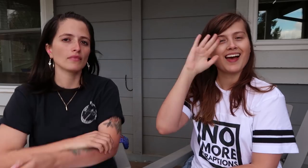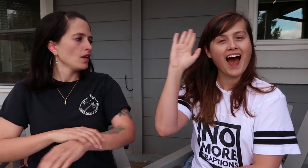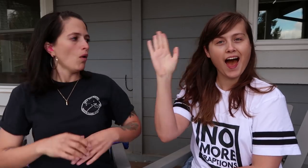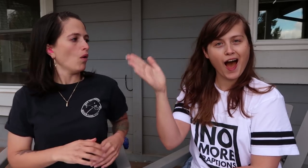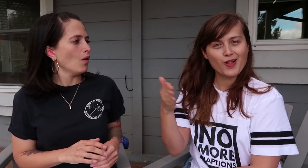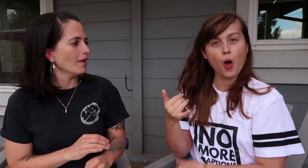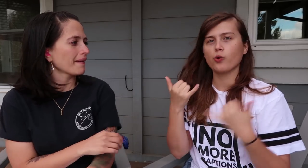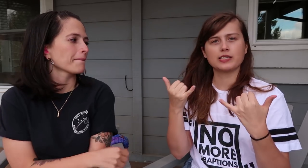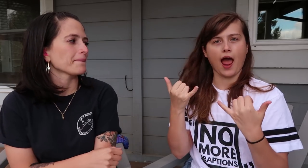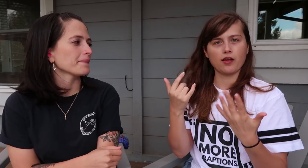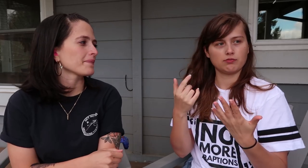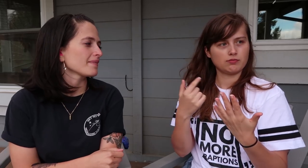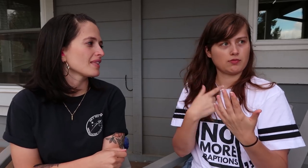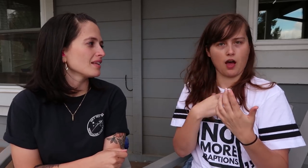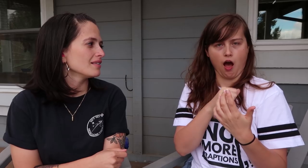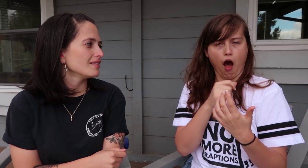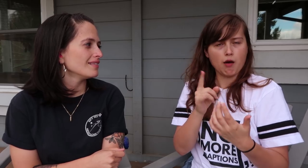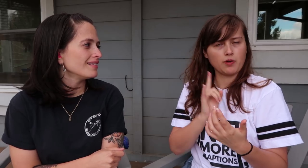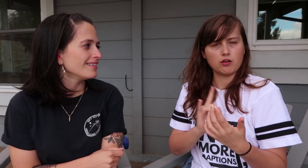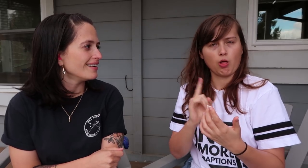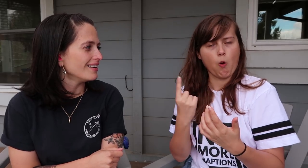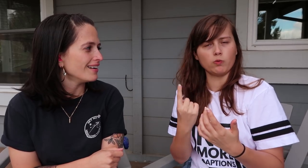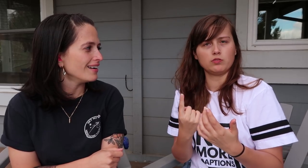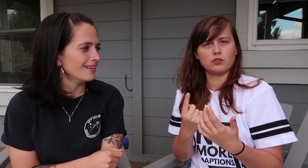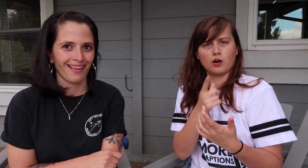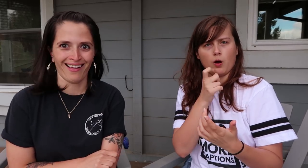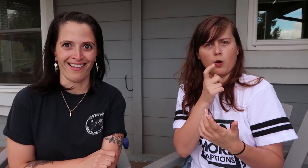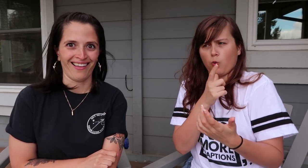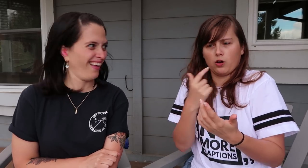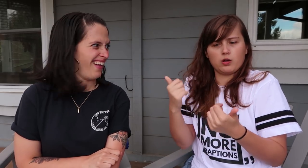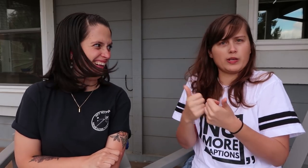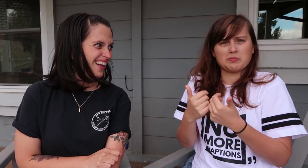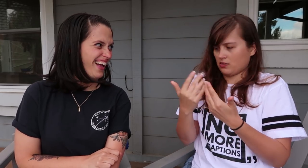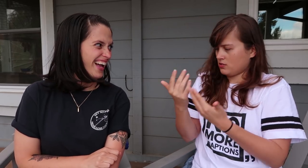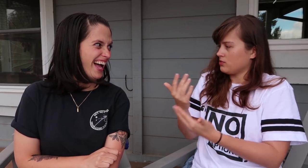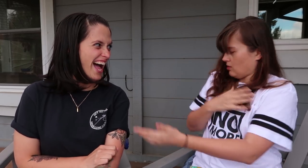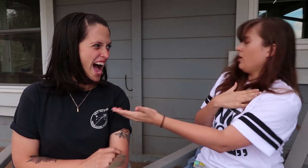Hello! As you can see, I’m not alone today. Who is with me?